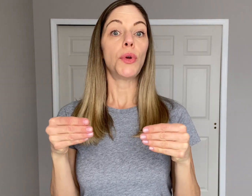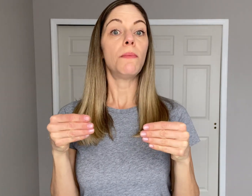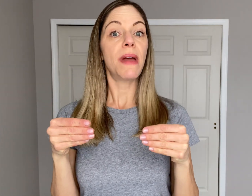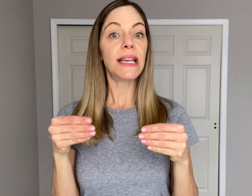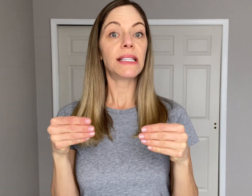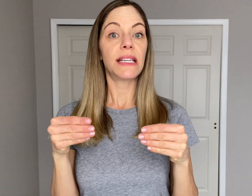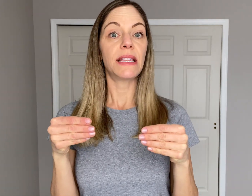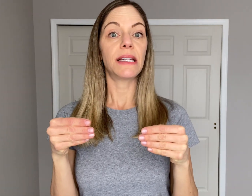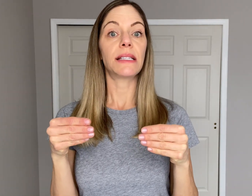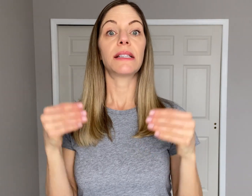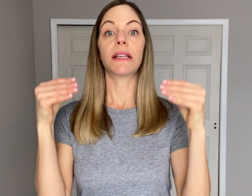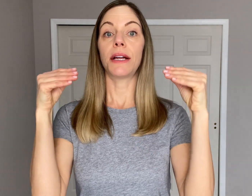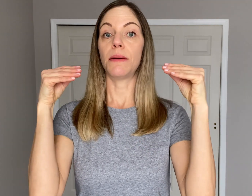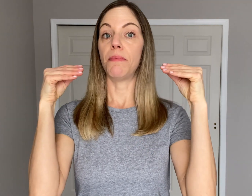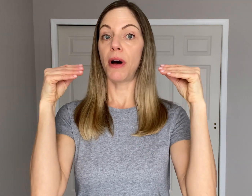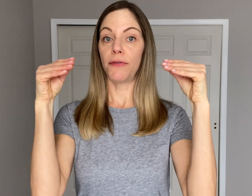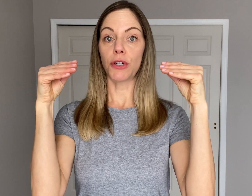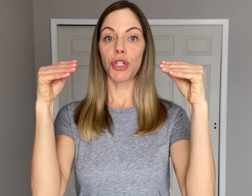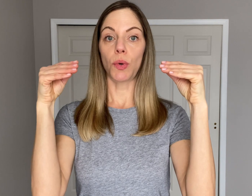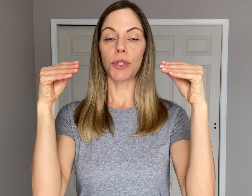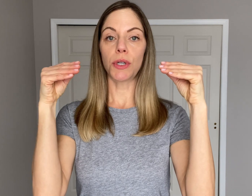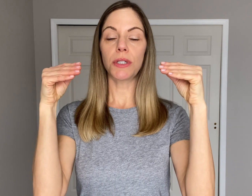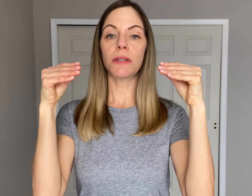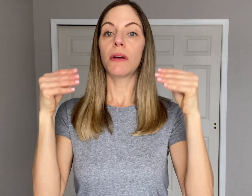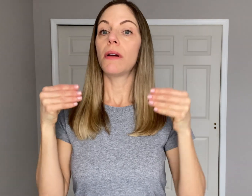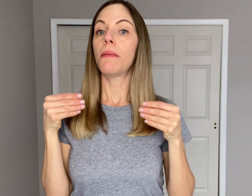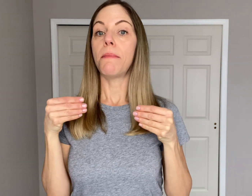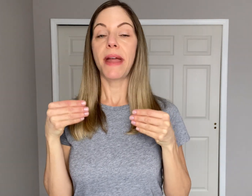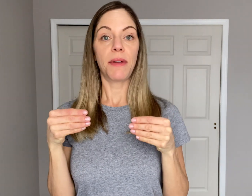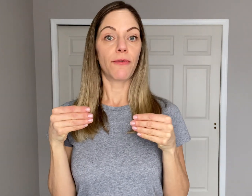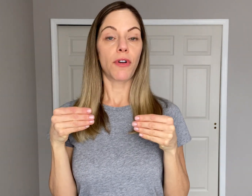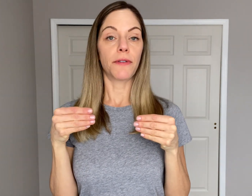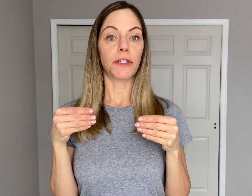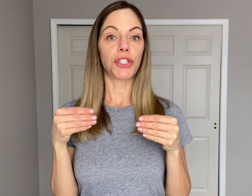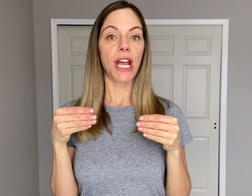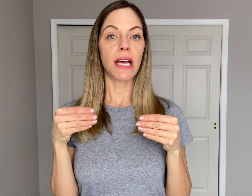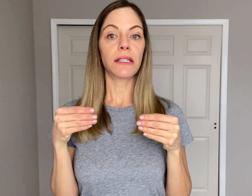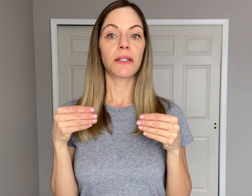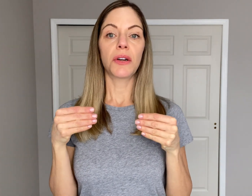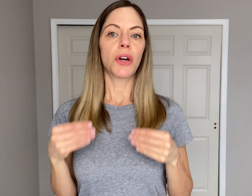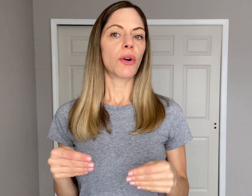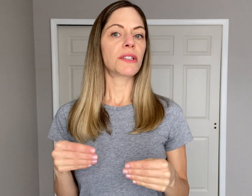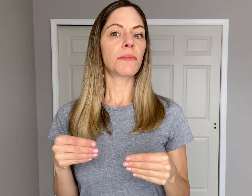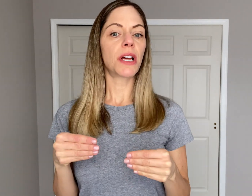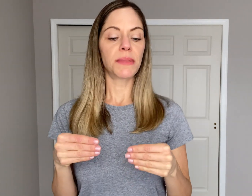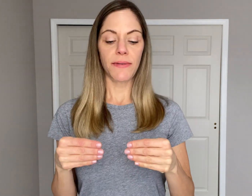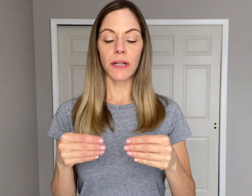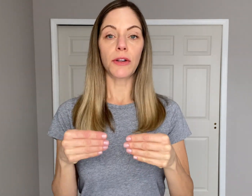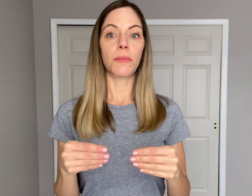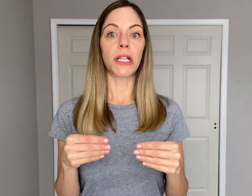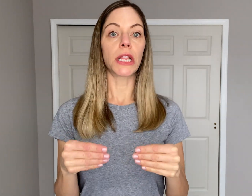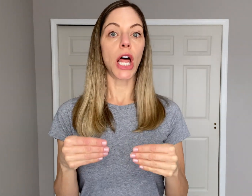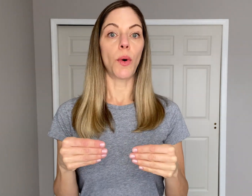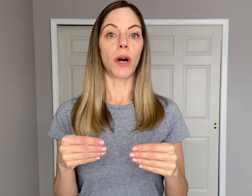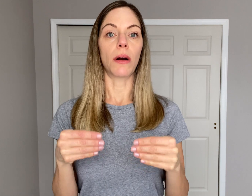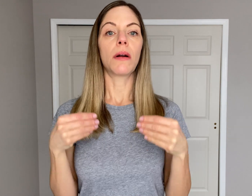You may see this signed above your shoulders, maybe in front of your chest or sometimes even a little bit lower